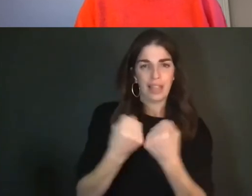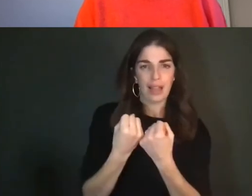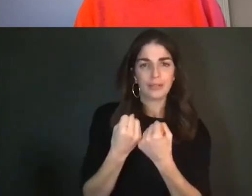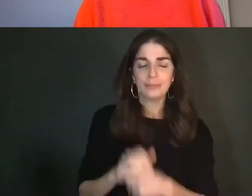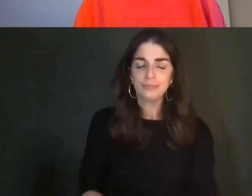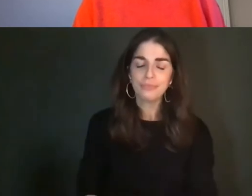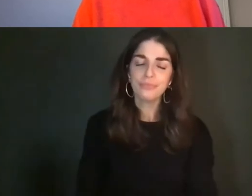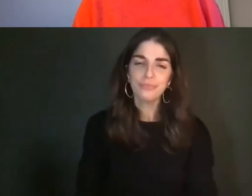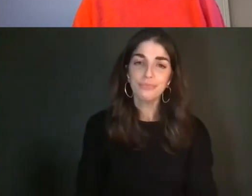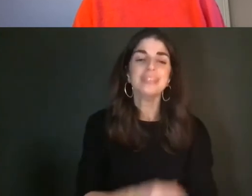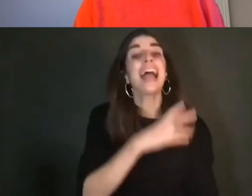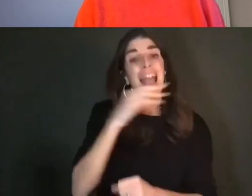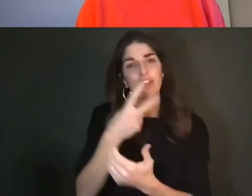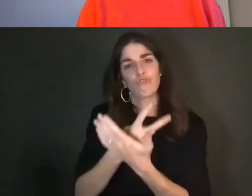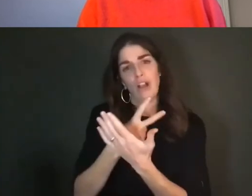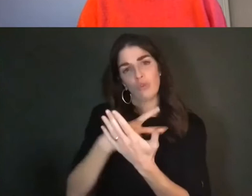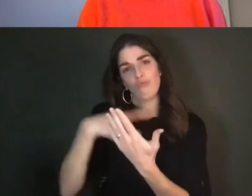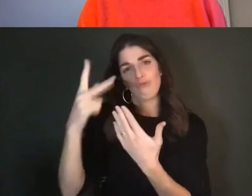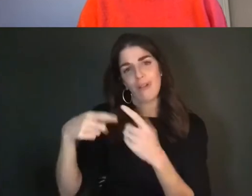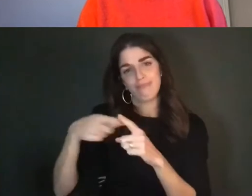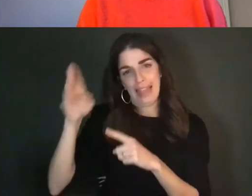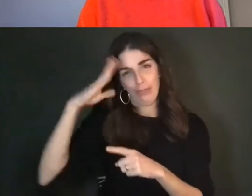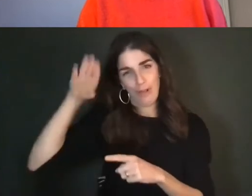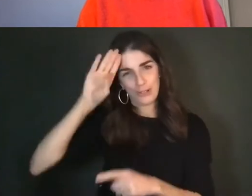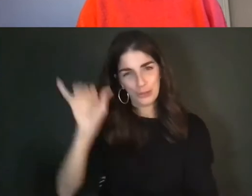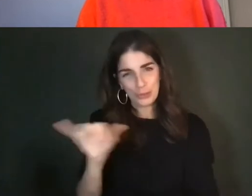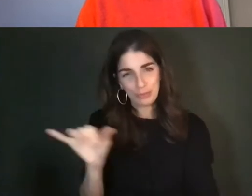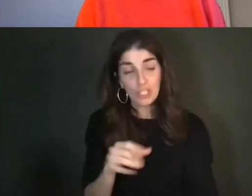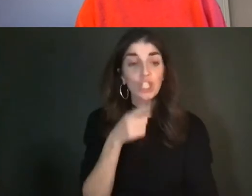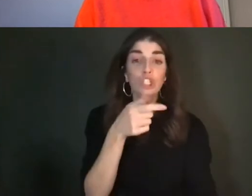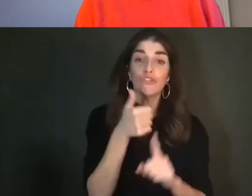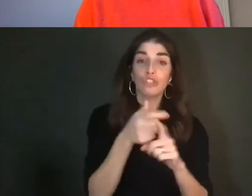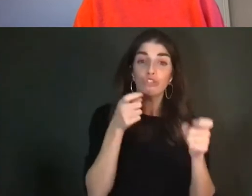in the Graduate Department of Anthropology. She is the Director of the new Research Center